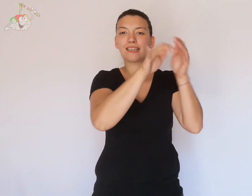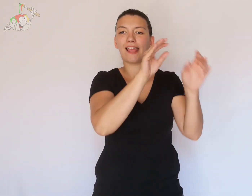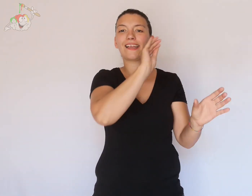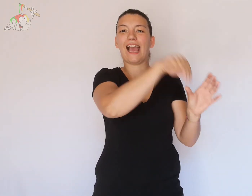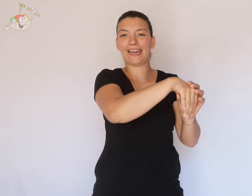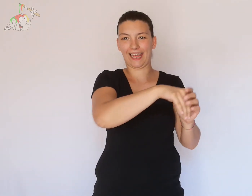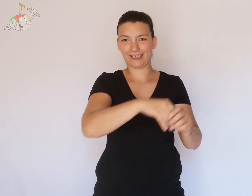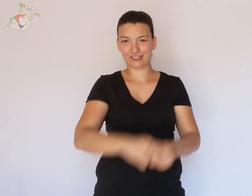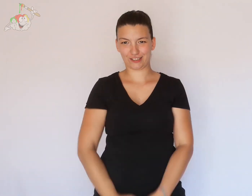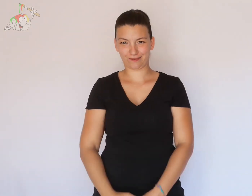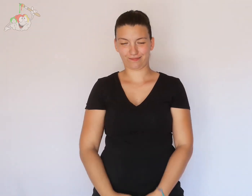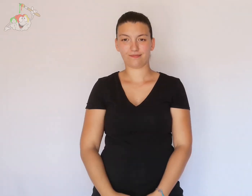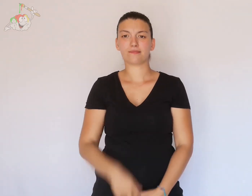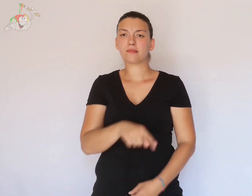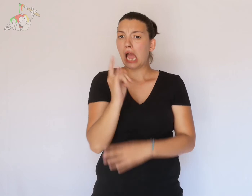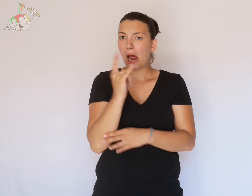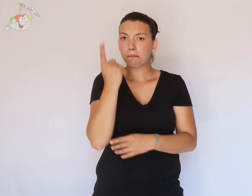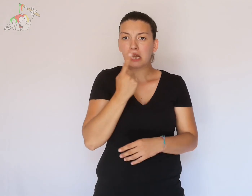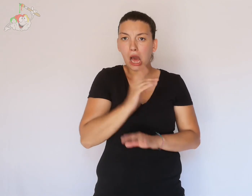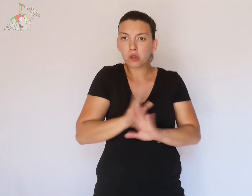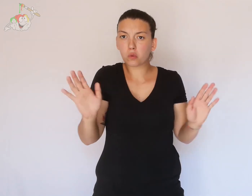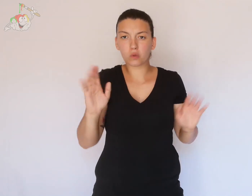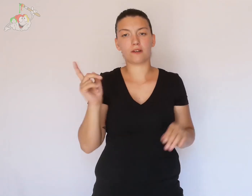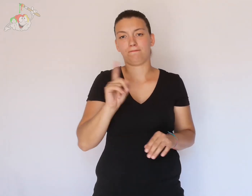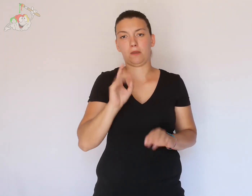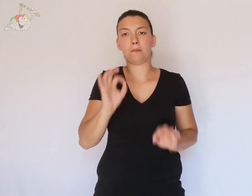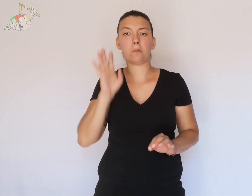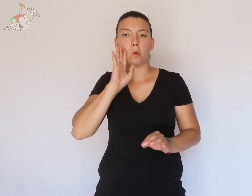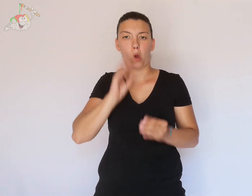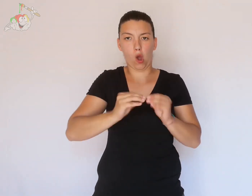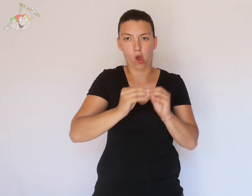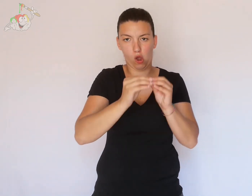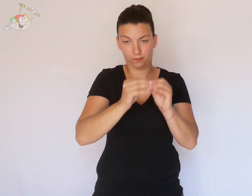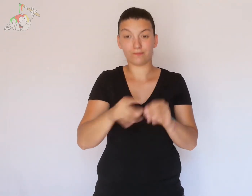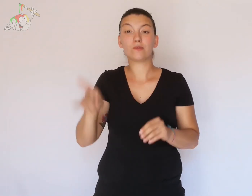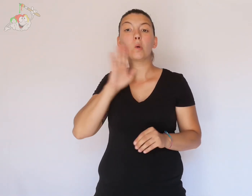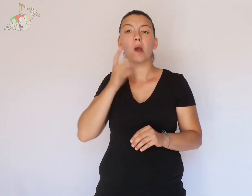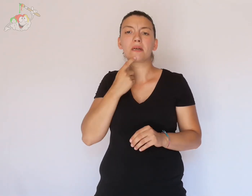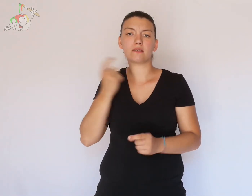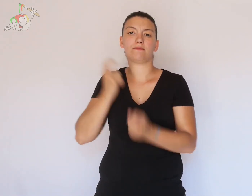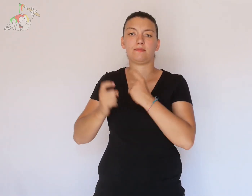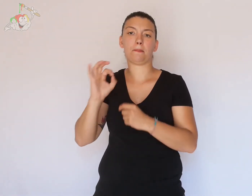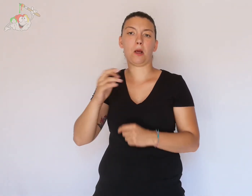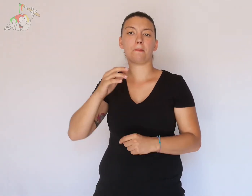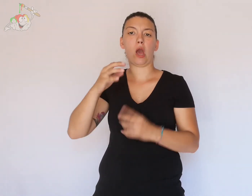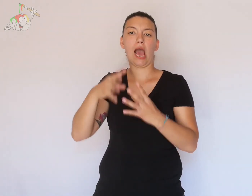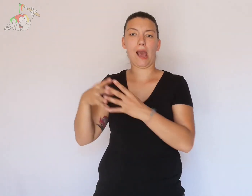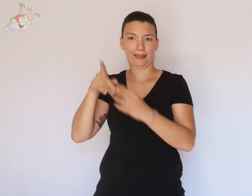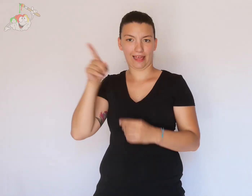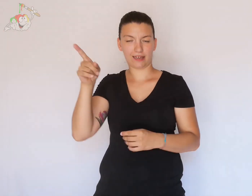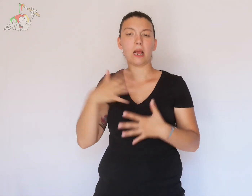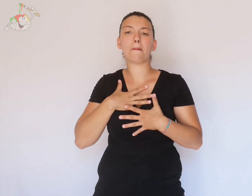. The shape is not natural, an American